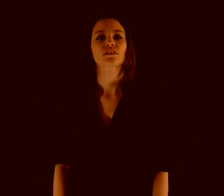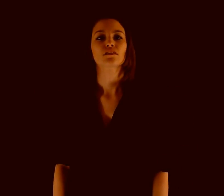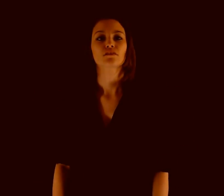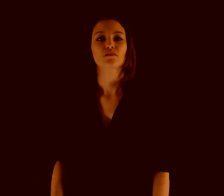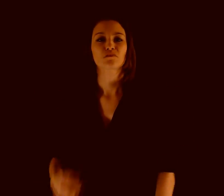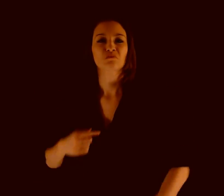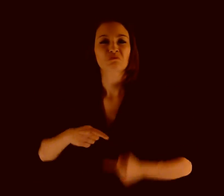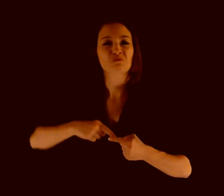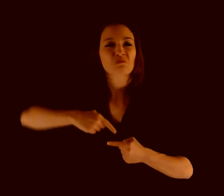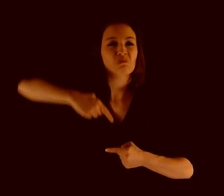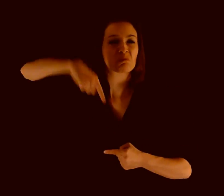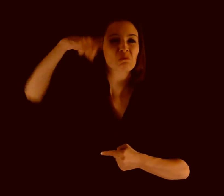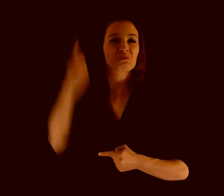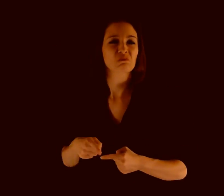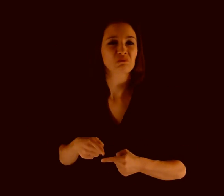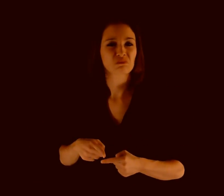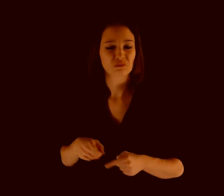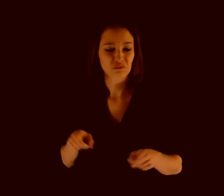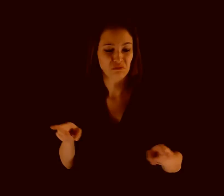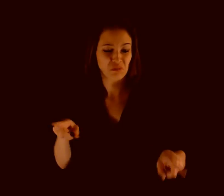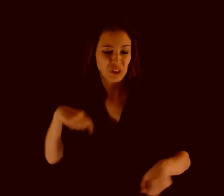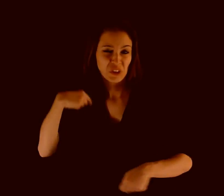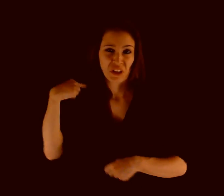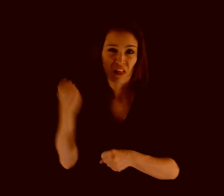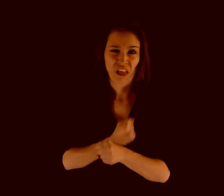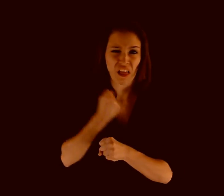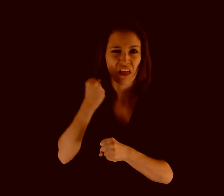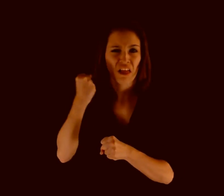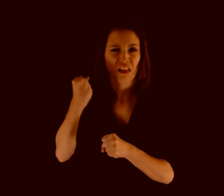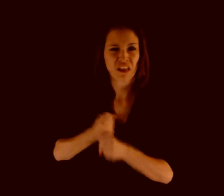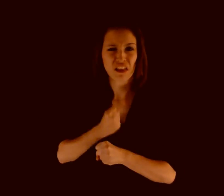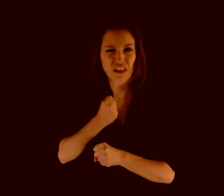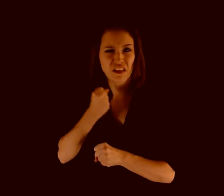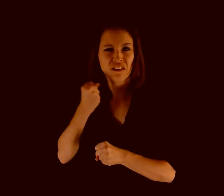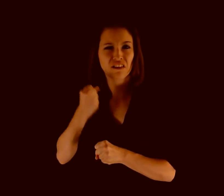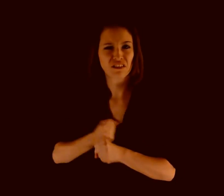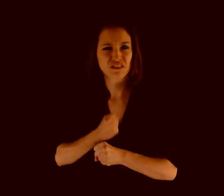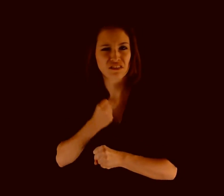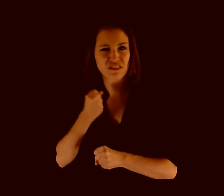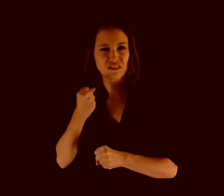I ALL-DAY THESE-TWO WORK-HARD I have been working all day over these hellish flames